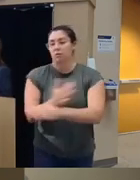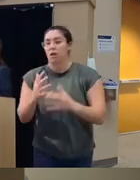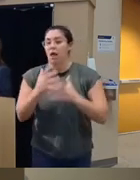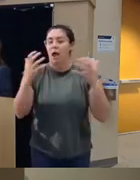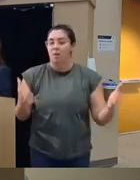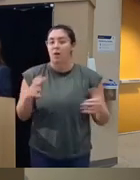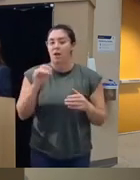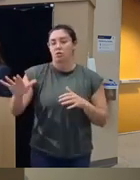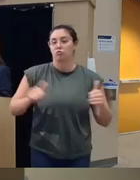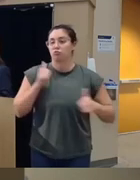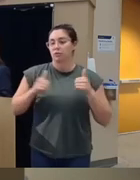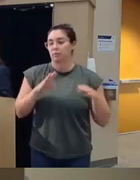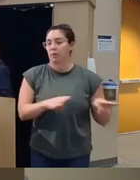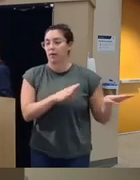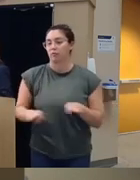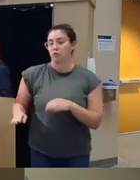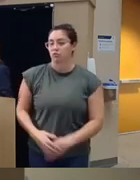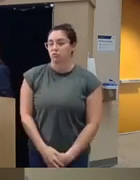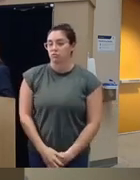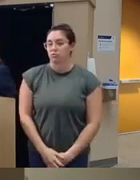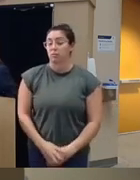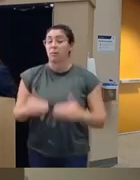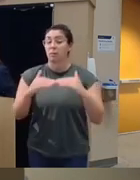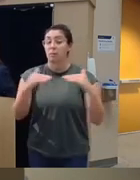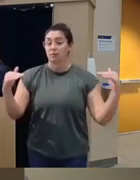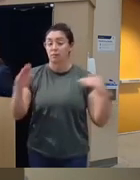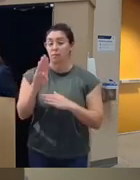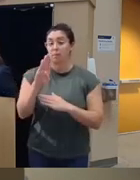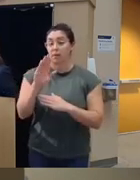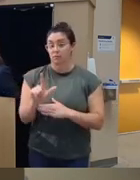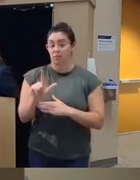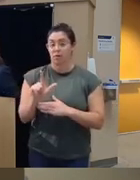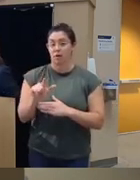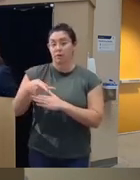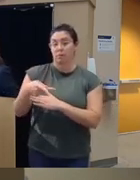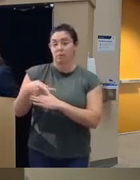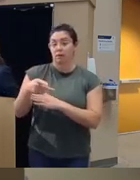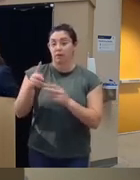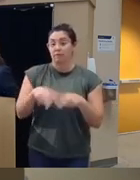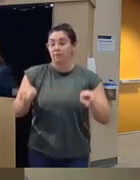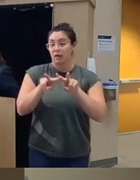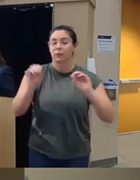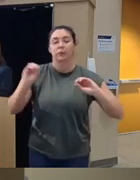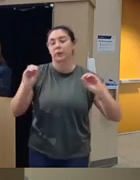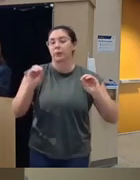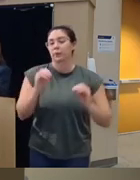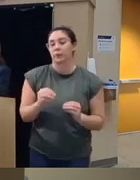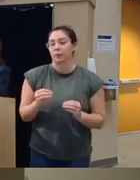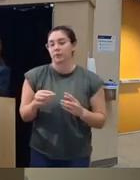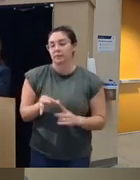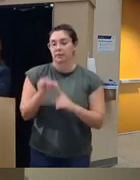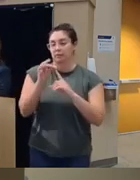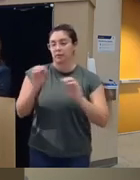aggressive behavior so at Baseline the P values um basically nothing was significant uh at Baseline